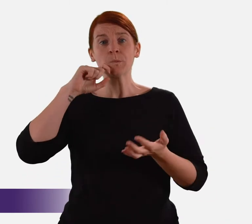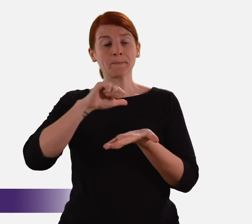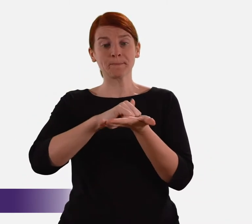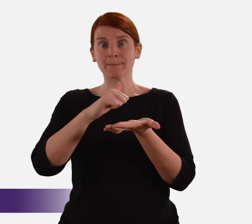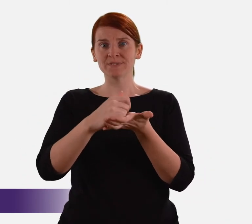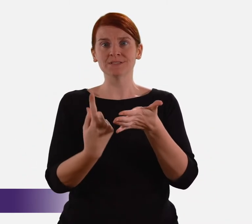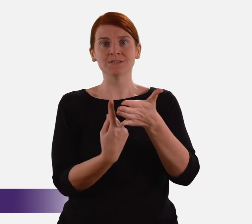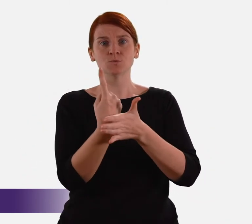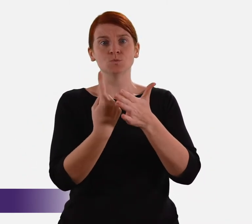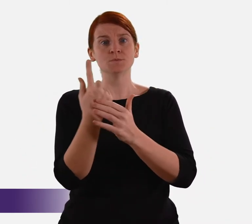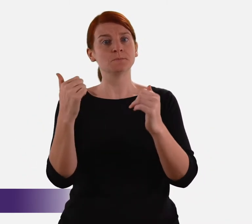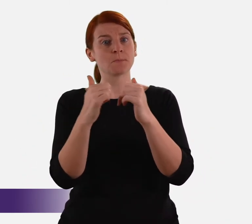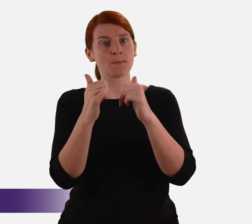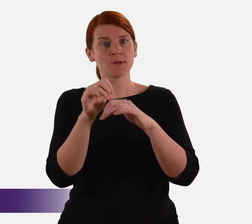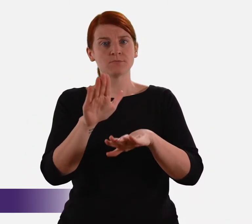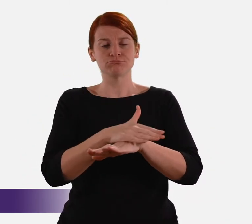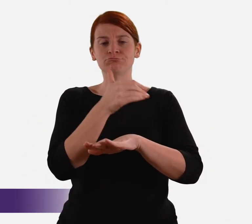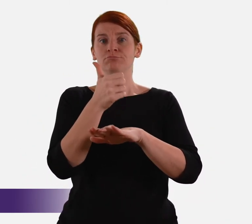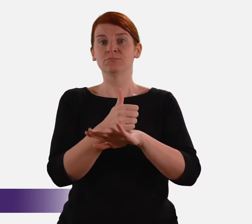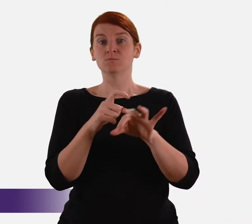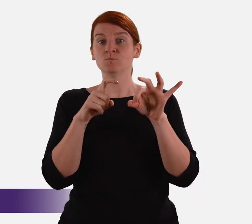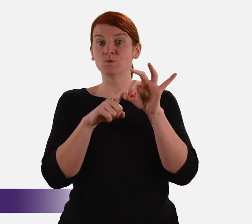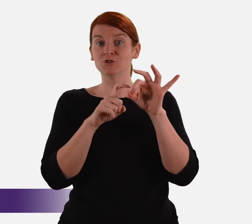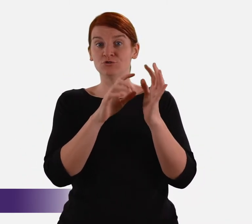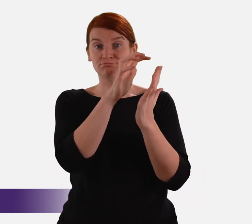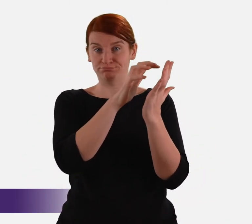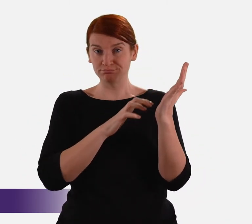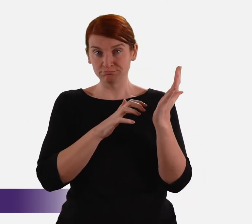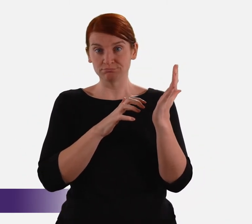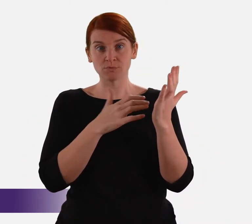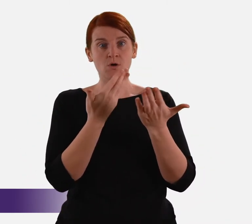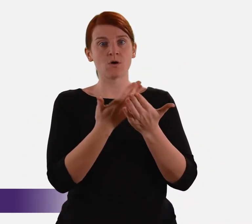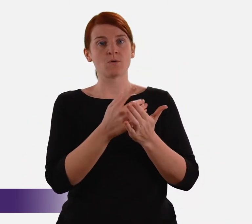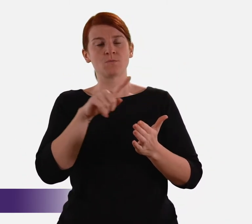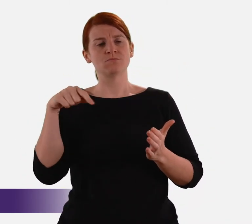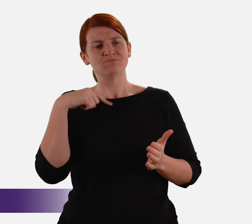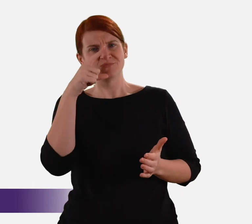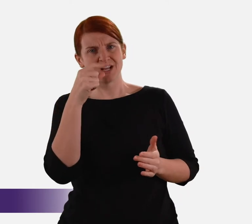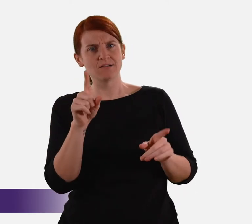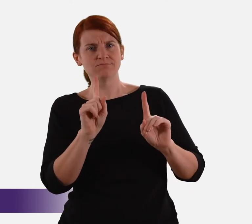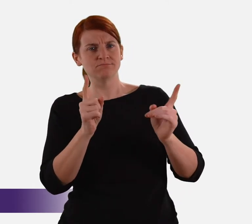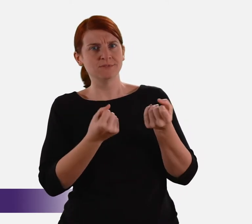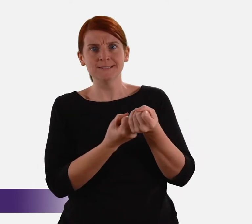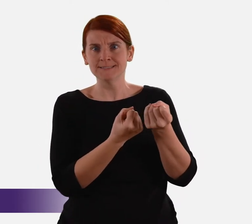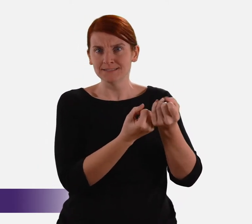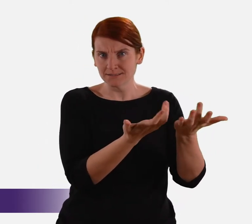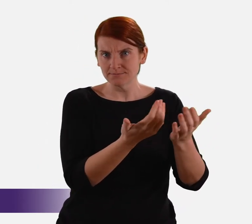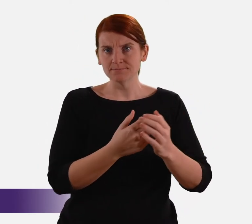We will publish Issues Papers identifying questions on which we would like assistance.